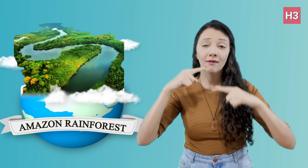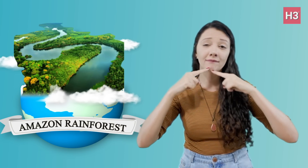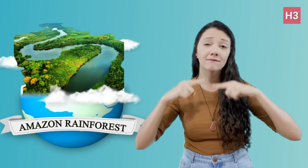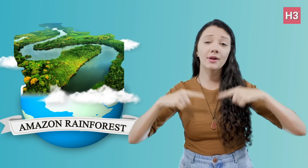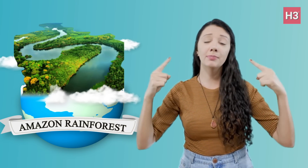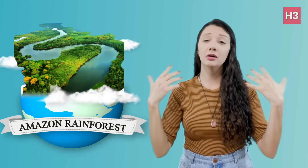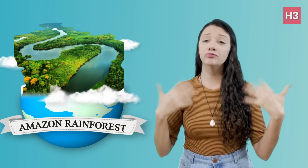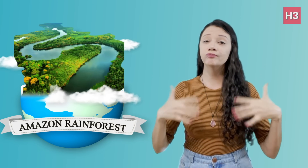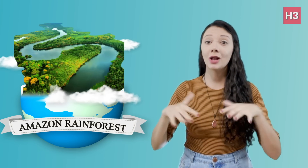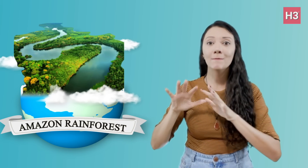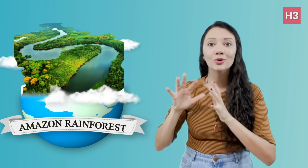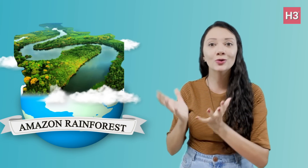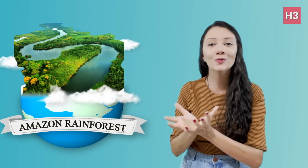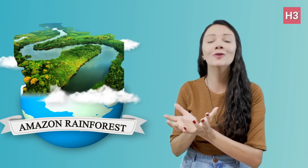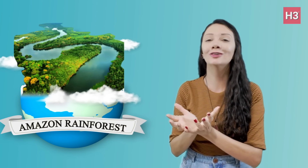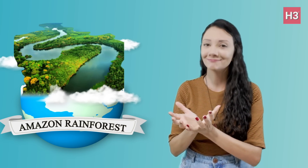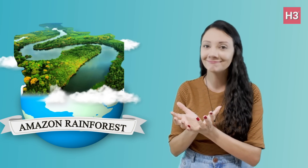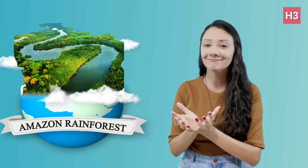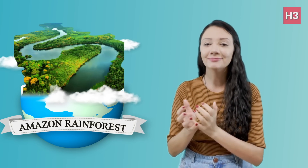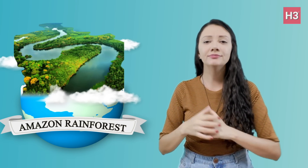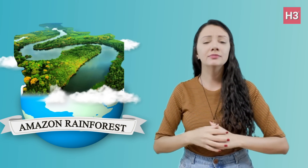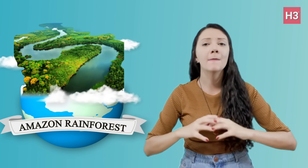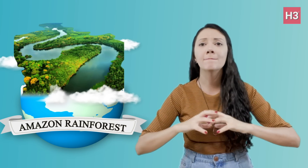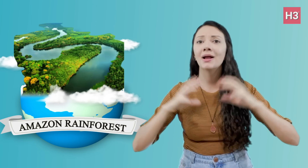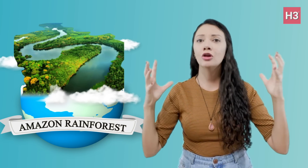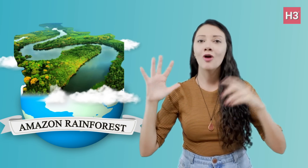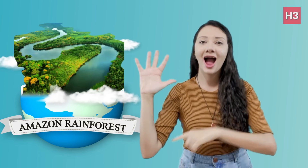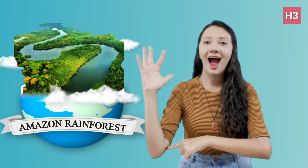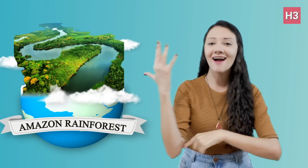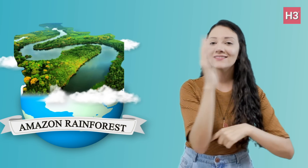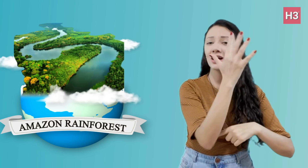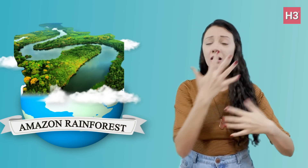wear headbands made of bird feathers.